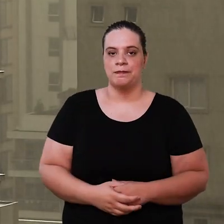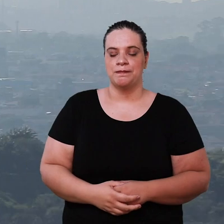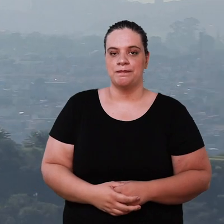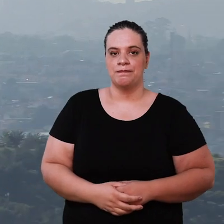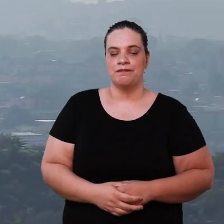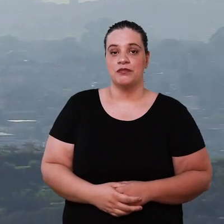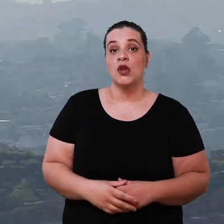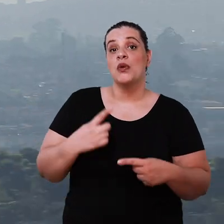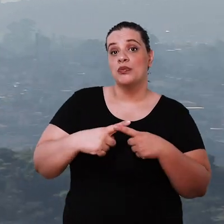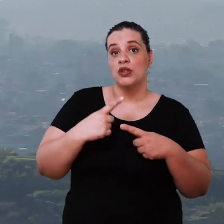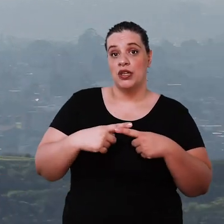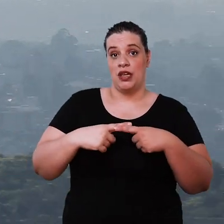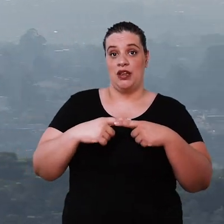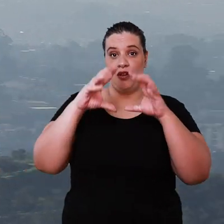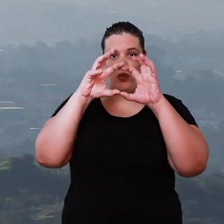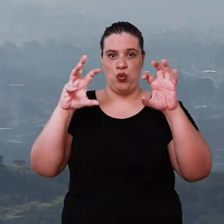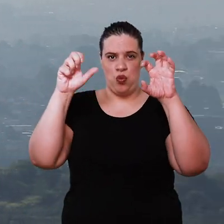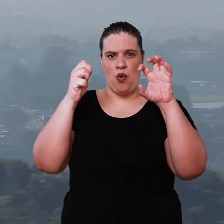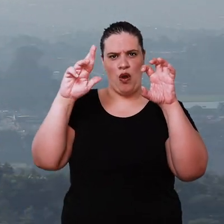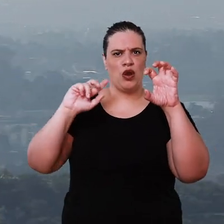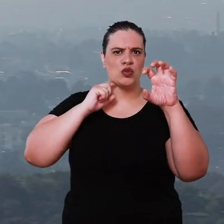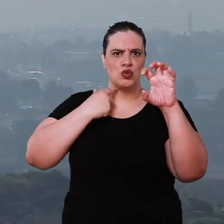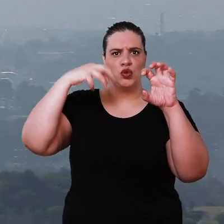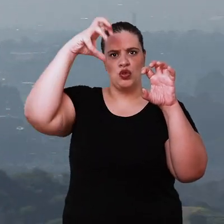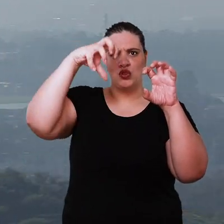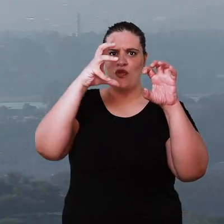capture because the rain is well washing the atmosphere and the surface where part of this